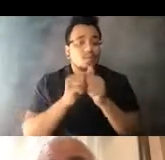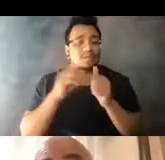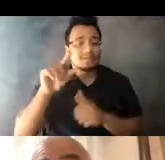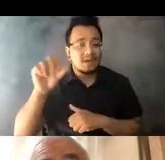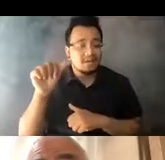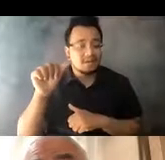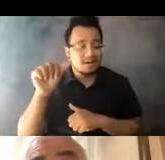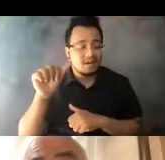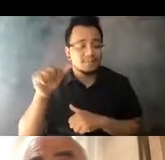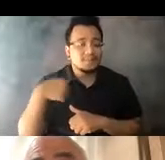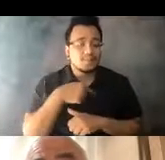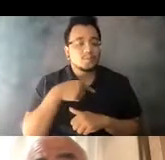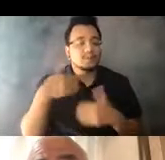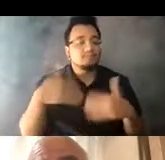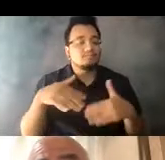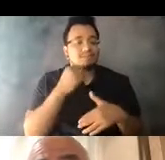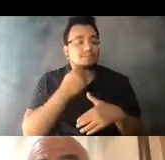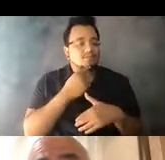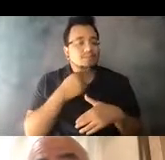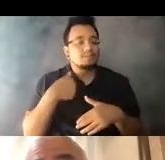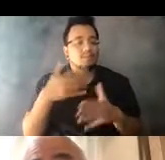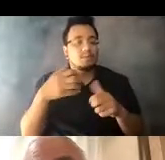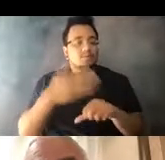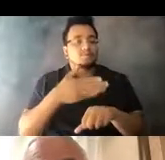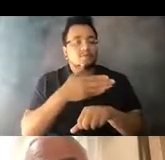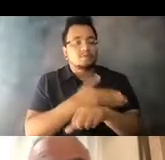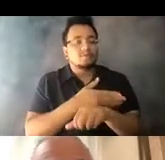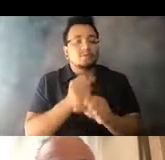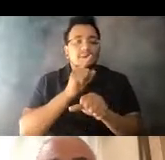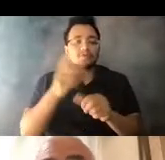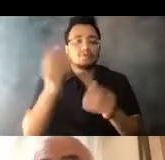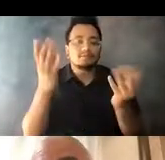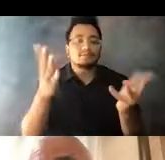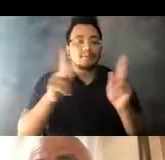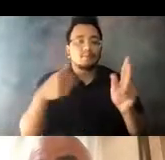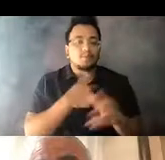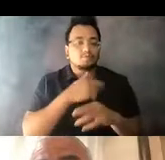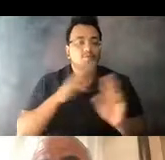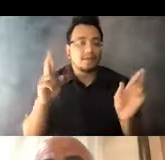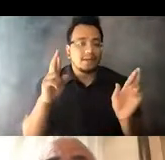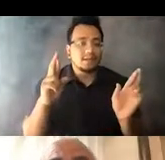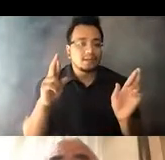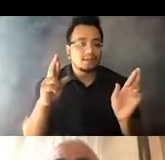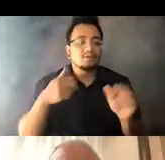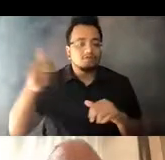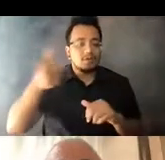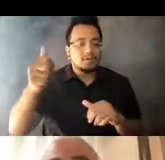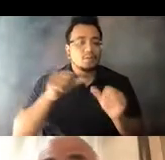and we are taking all steps to reassure folks that 14:40:14 we are ready for that and that transit will continue to be a mainstay for no matter